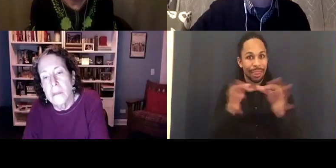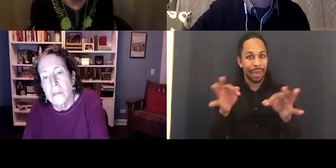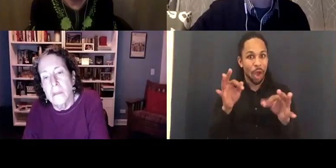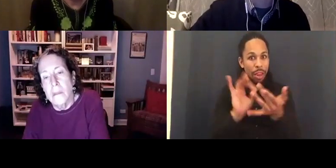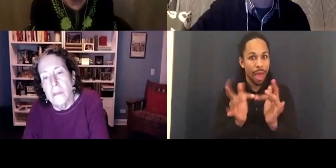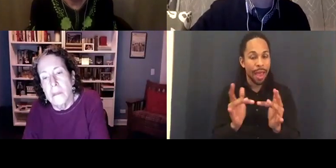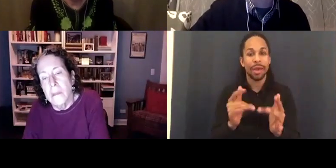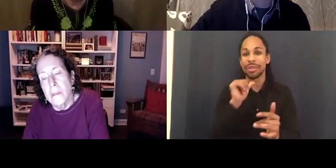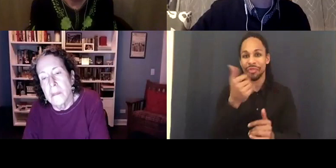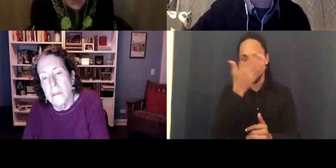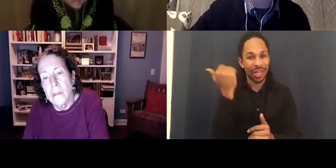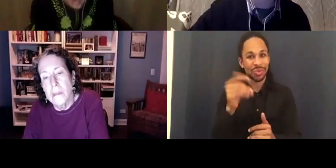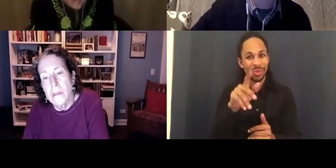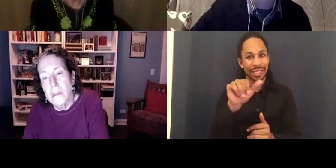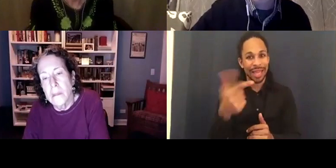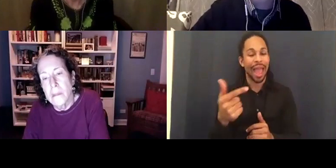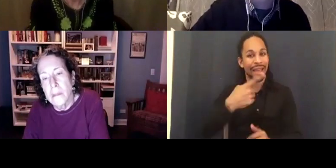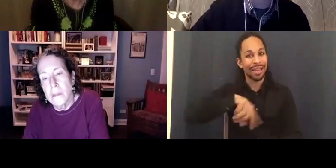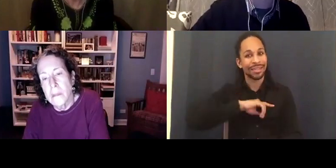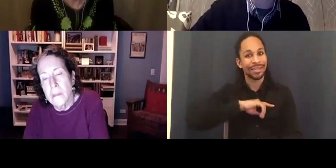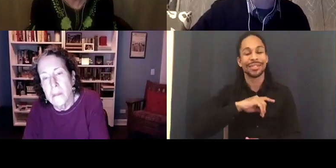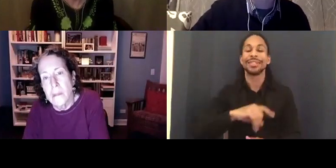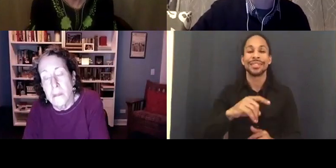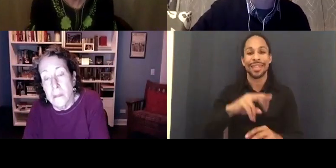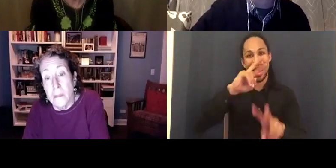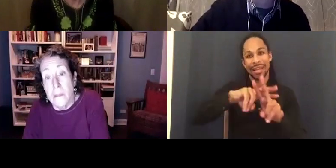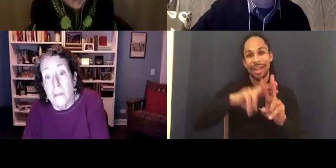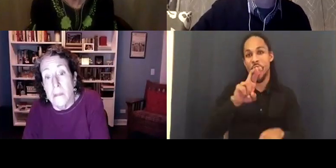#RFF20. ReelAbilities Film Festival 20.